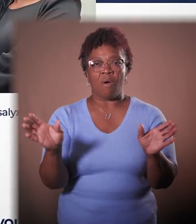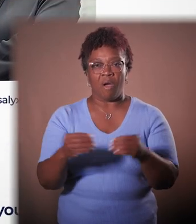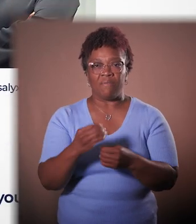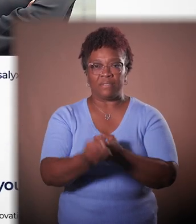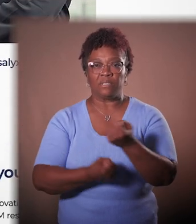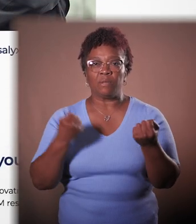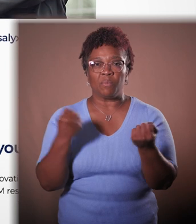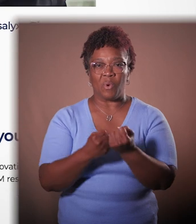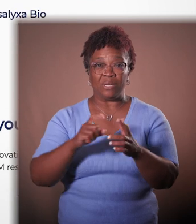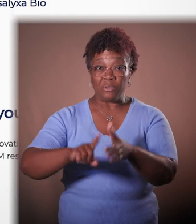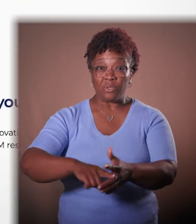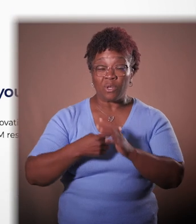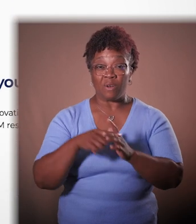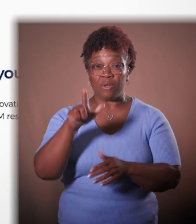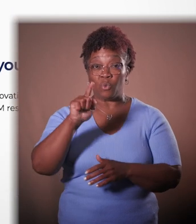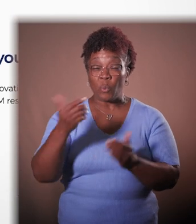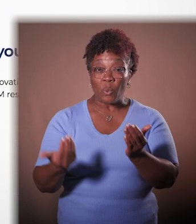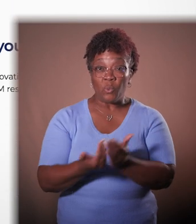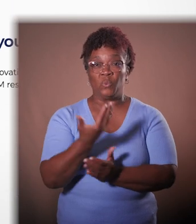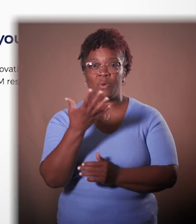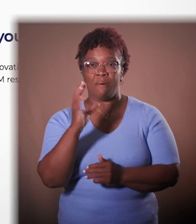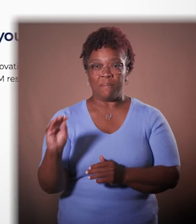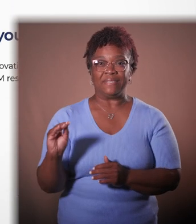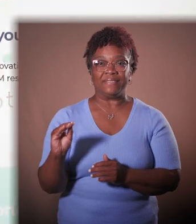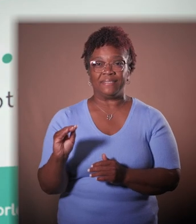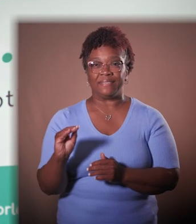the office has supported the launch of 21 startup companies